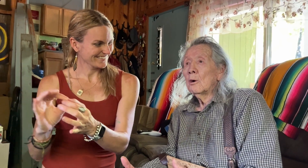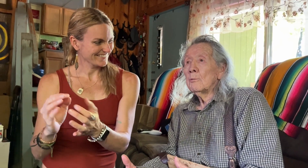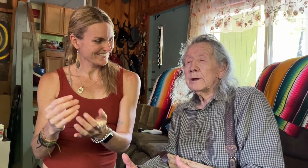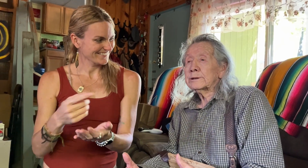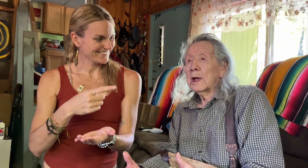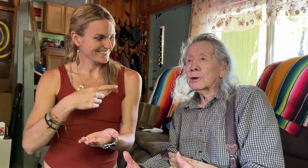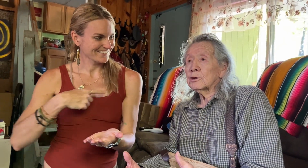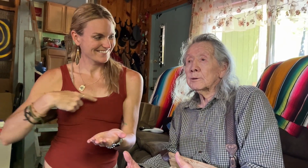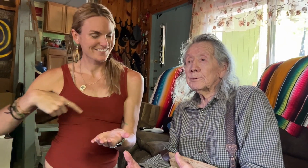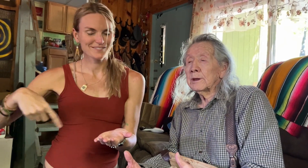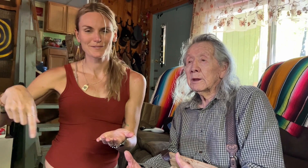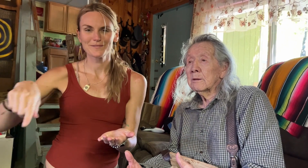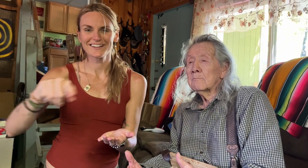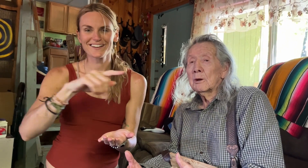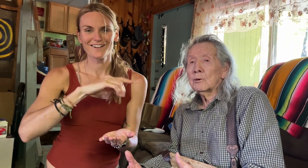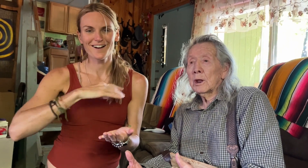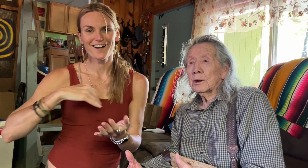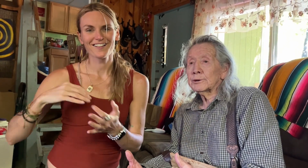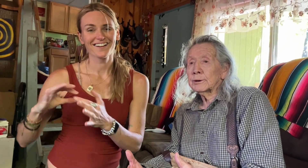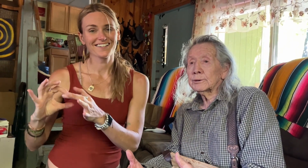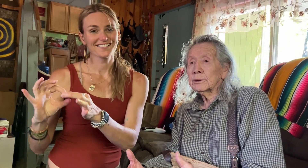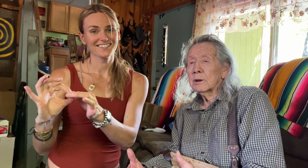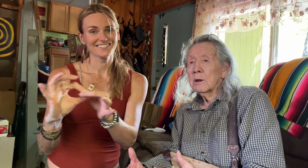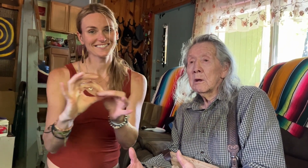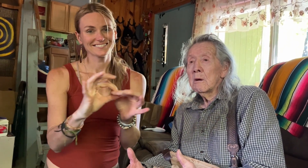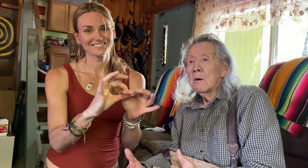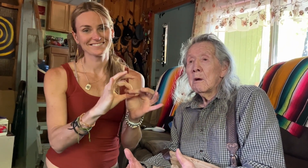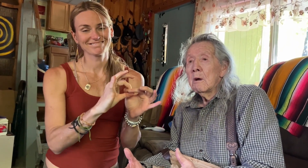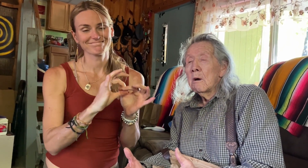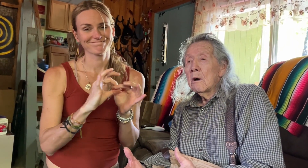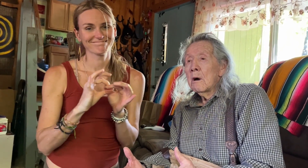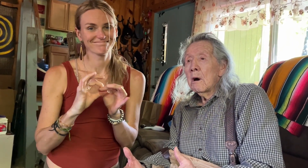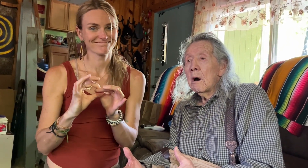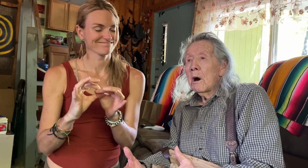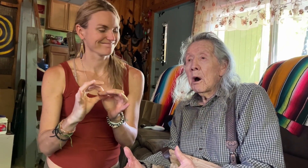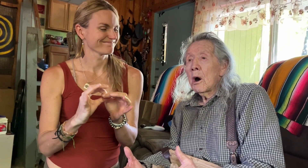Hau Mitakuyepi, my relatives.